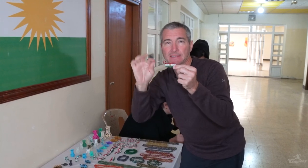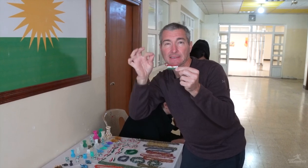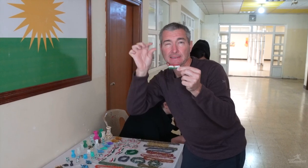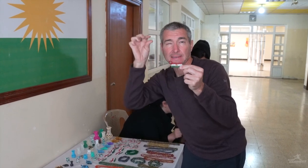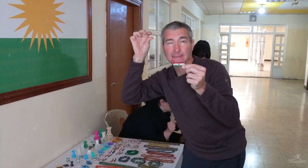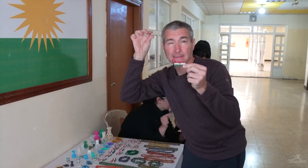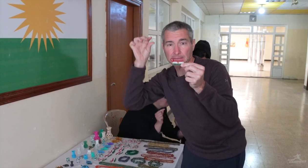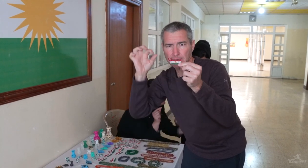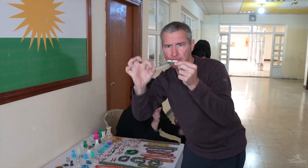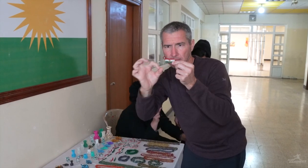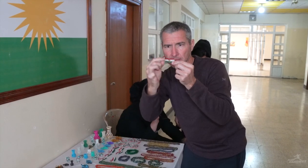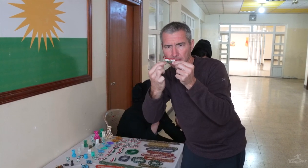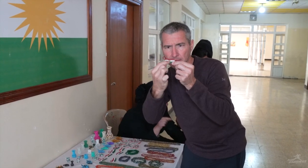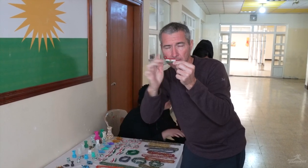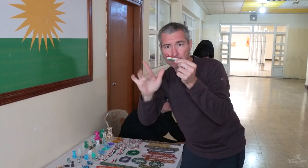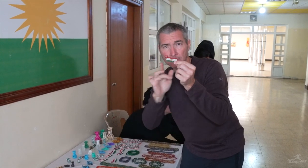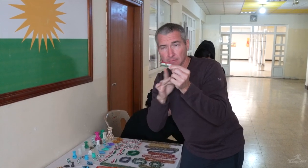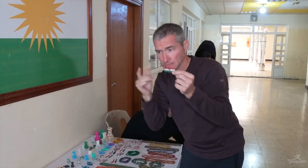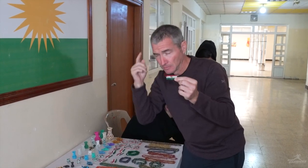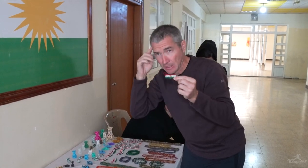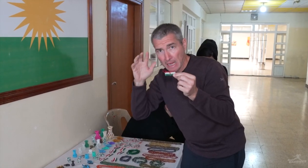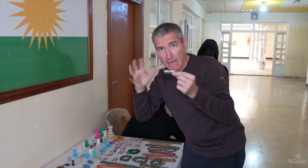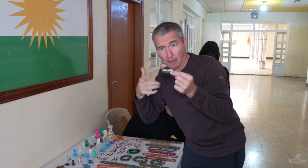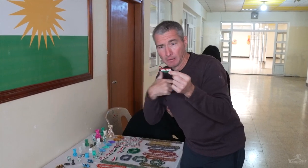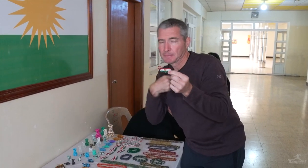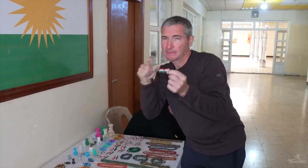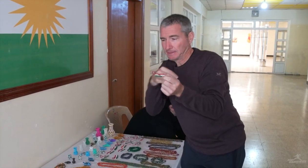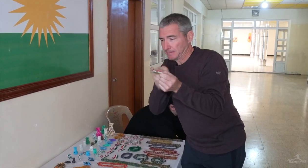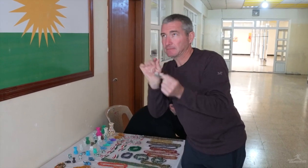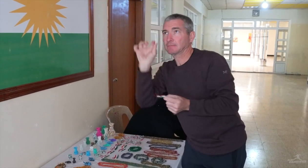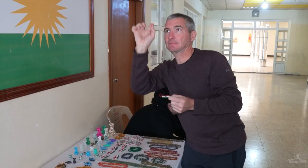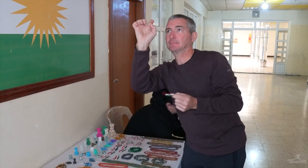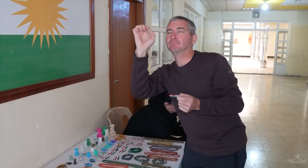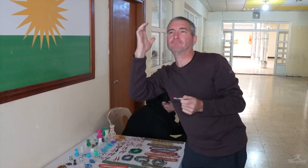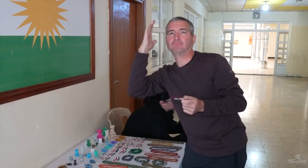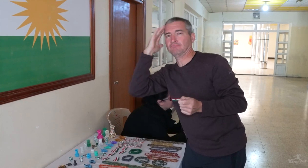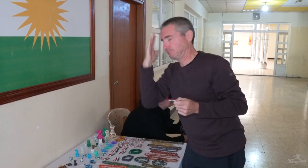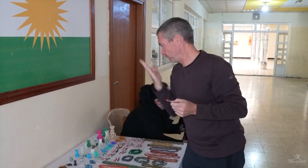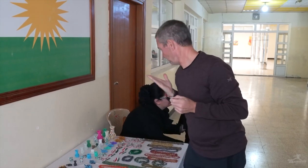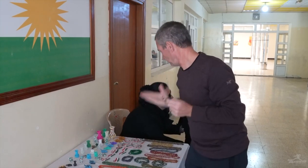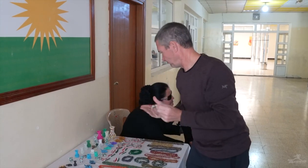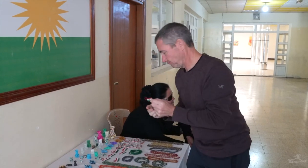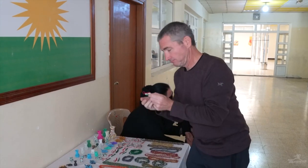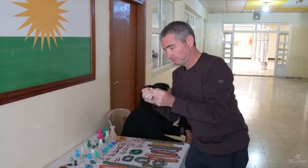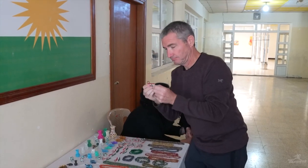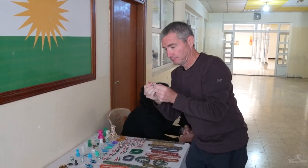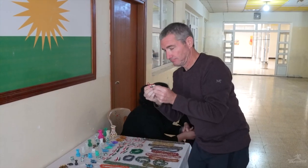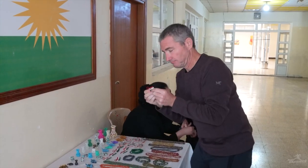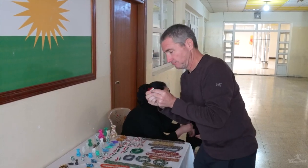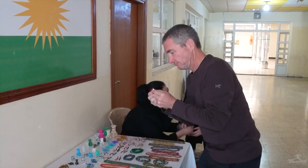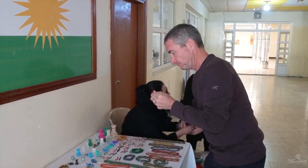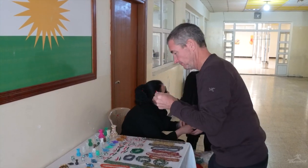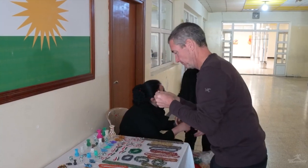Gold (sign in Arabic) 21 rayed sun in the center. It's so amazing how she can put them in order. I will get one for my souvenirs.